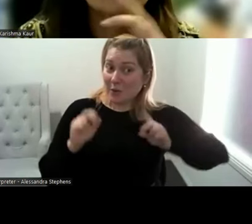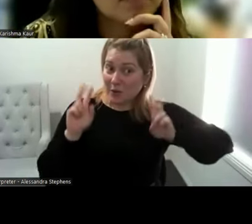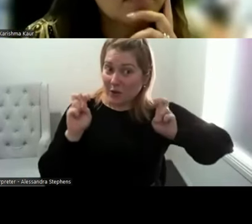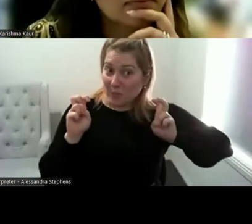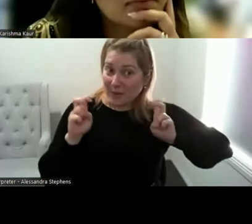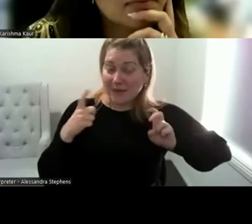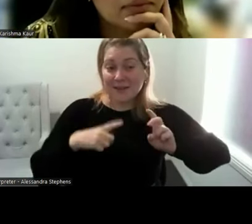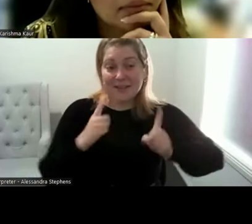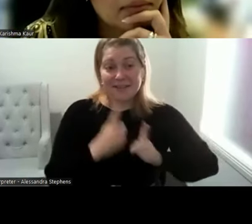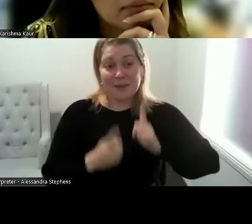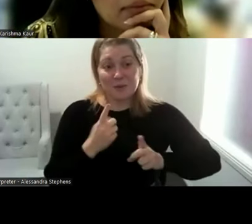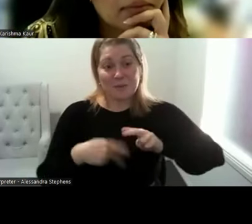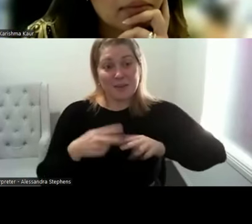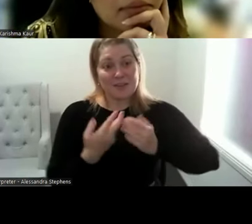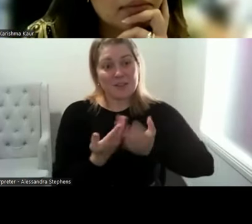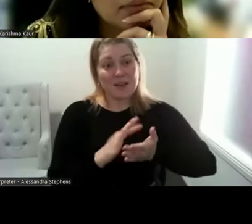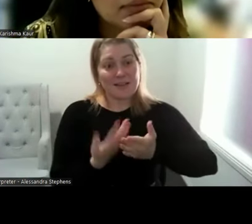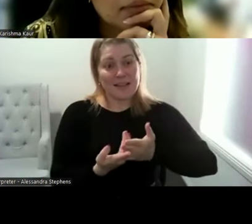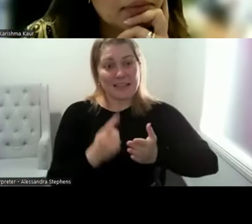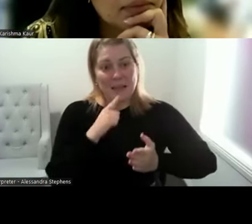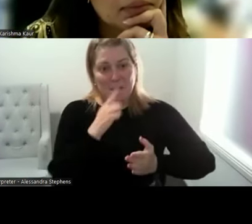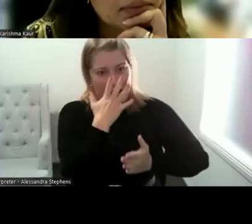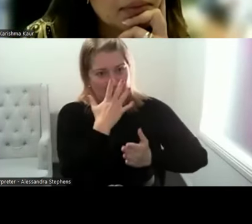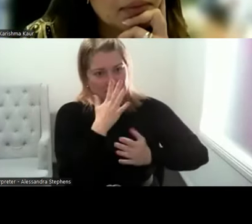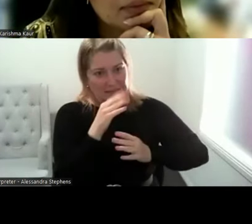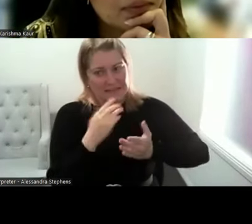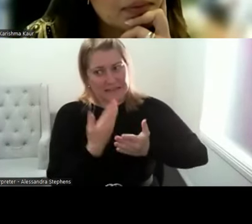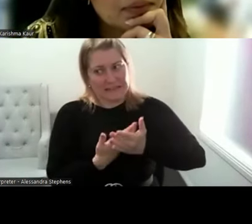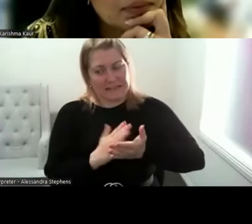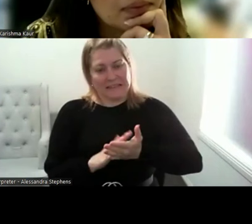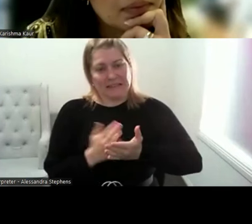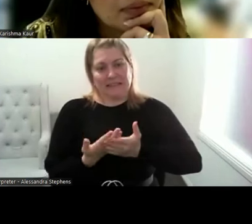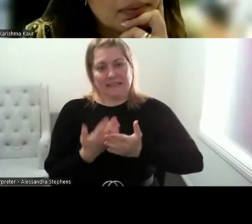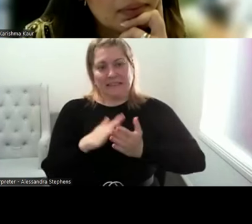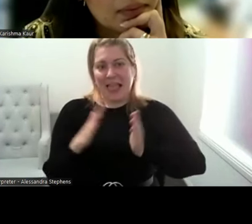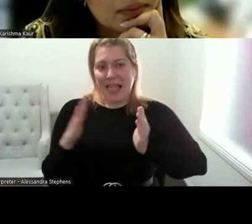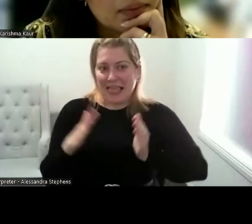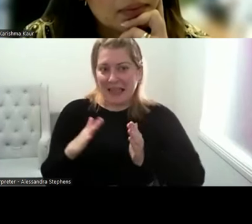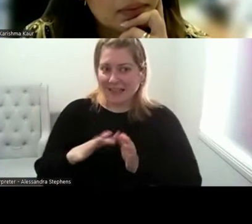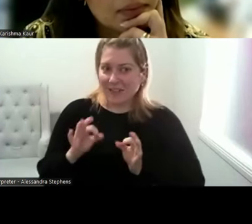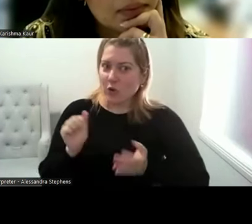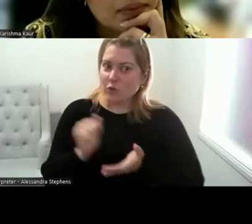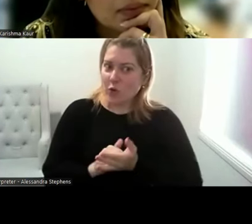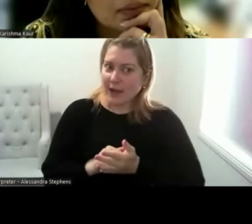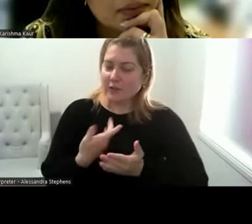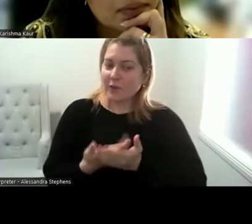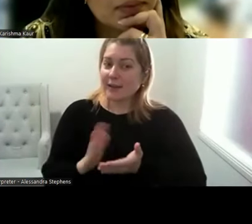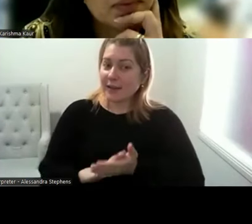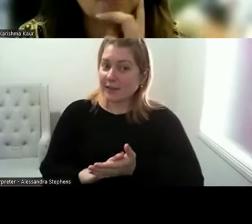the conversation as well. You know, it's a consult with community, find out what their needs are.